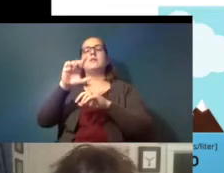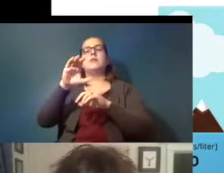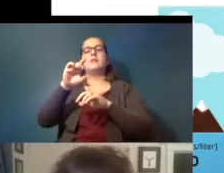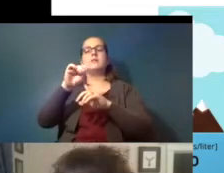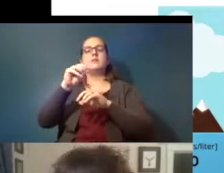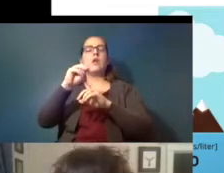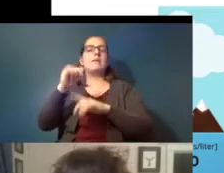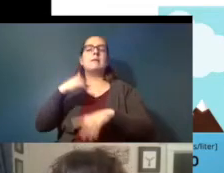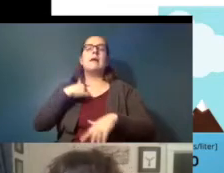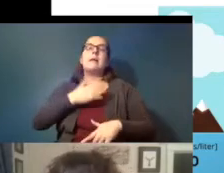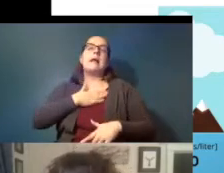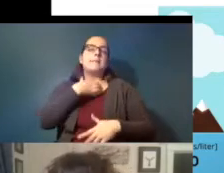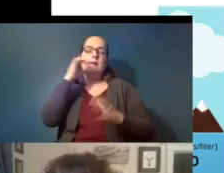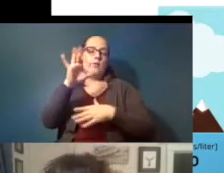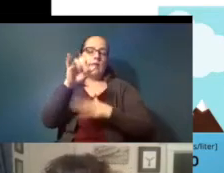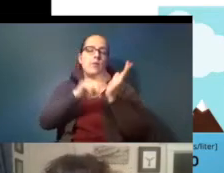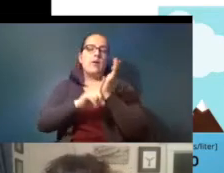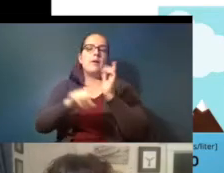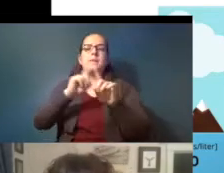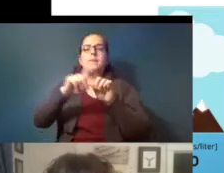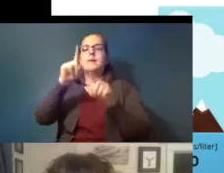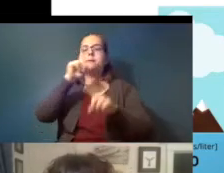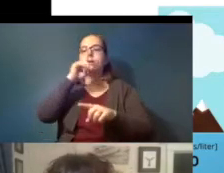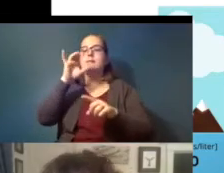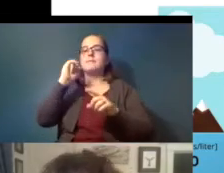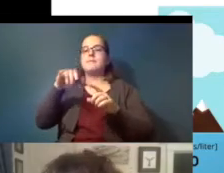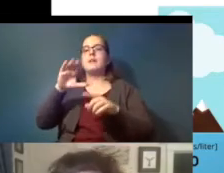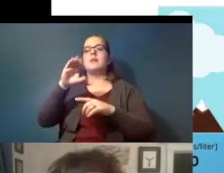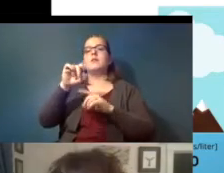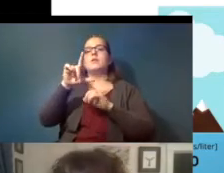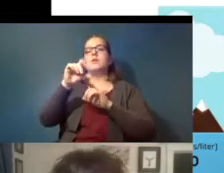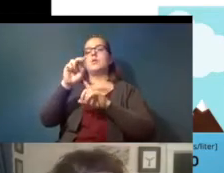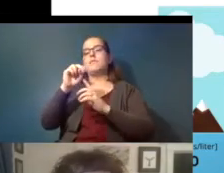this research but they basically took the colon and looked at the lining of the colon and found